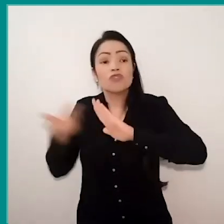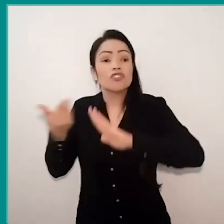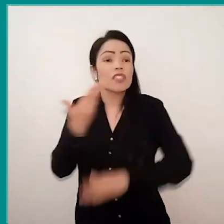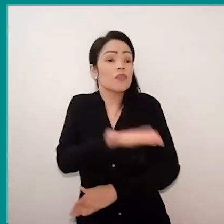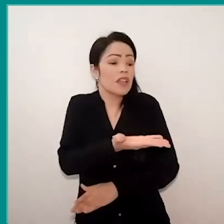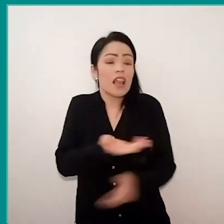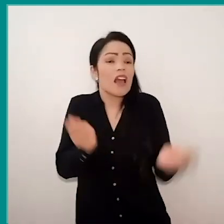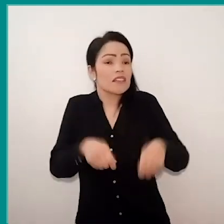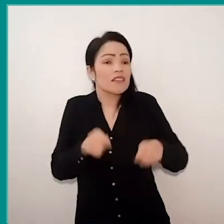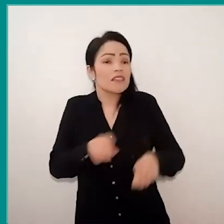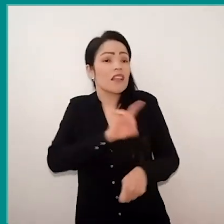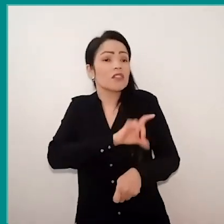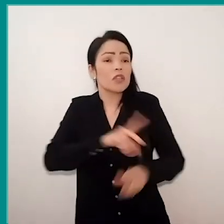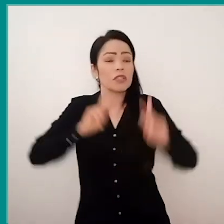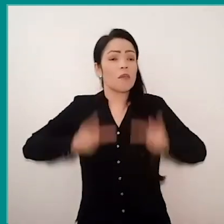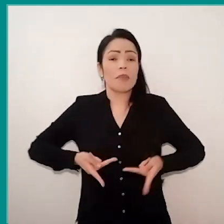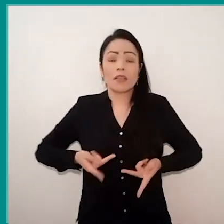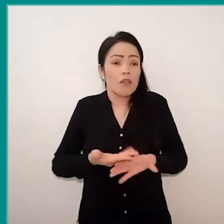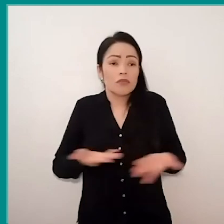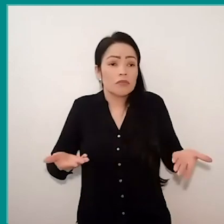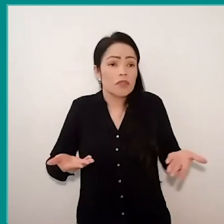of human constitution. So, more than ever,